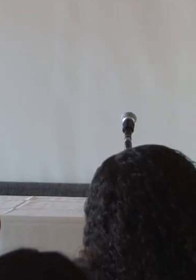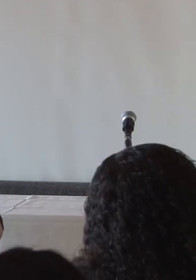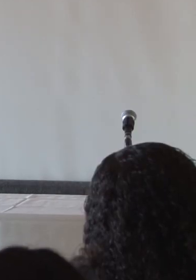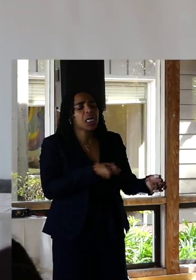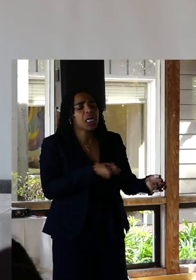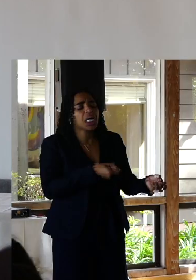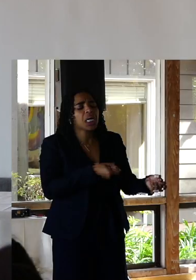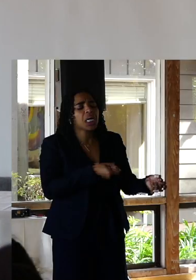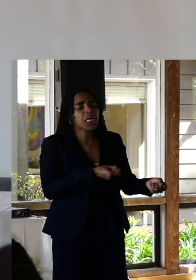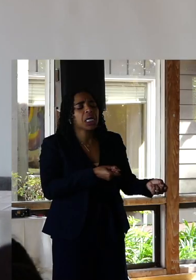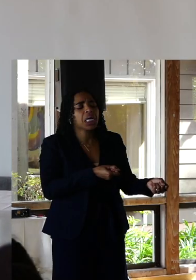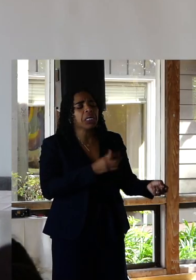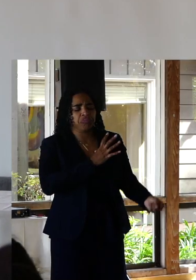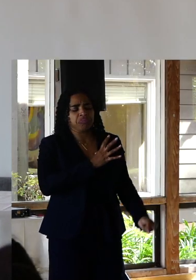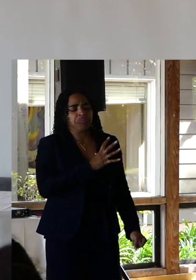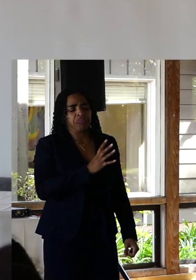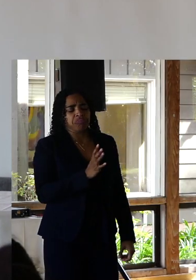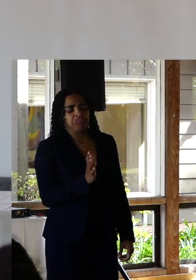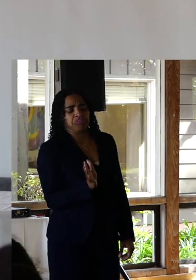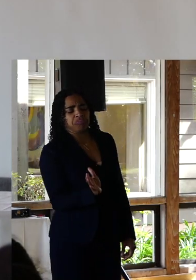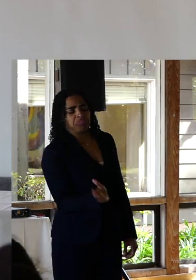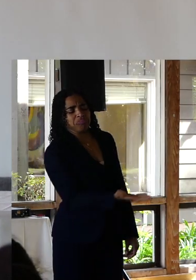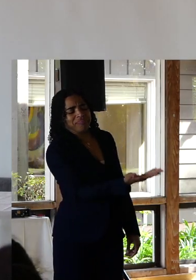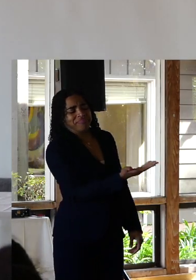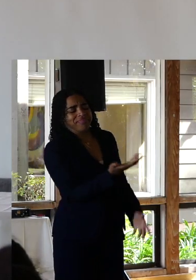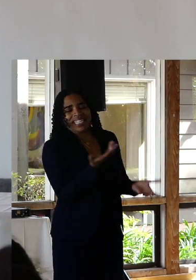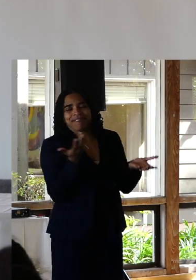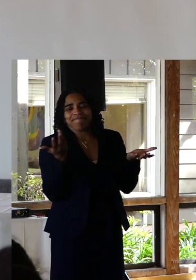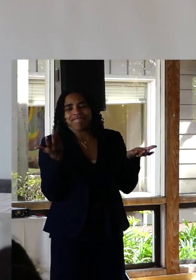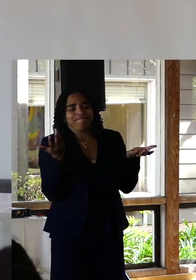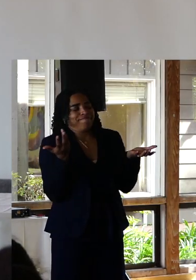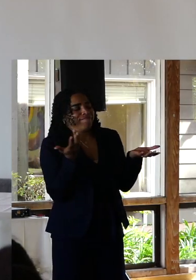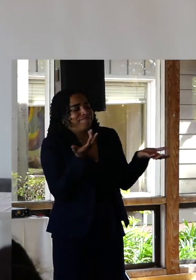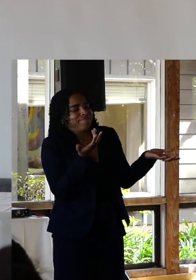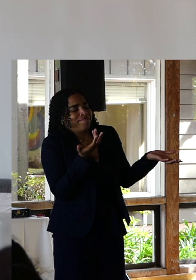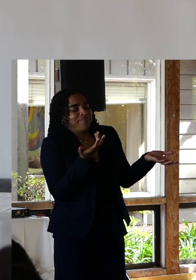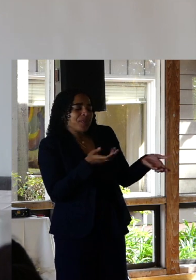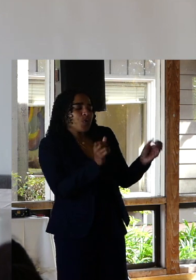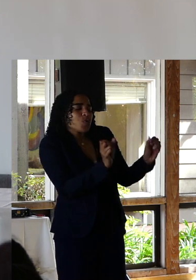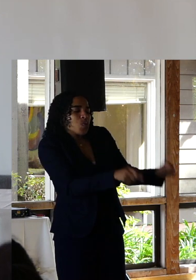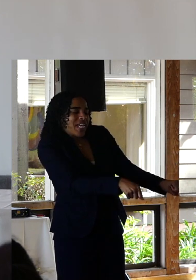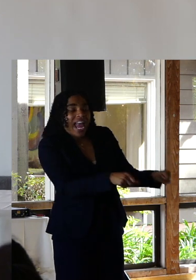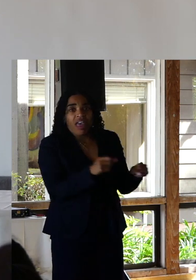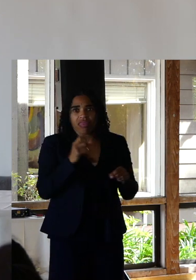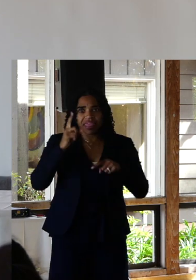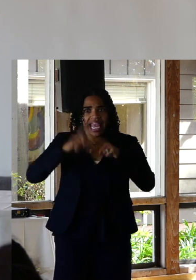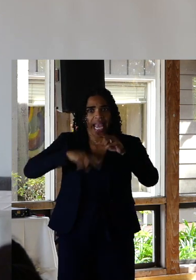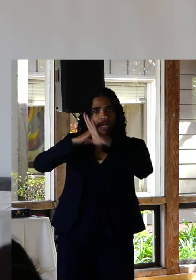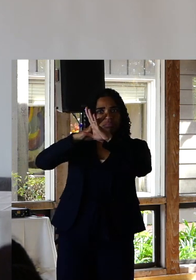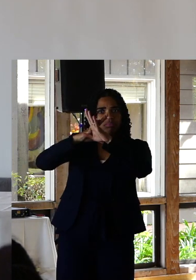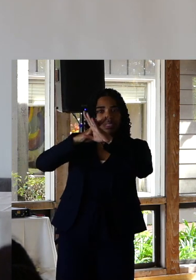public space. I'm sorry they're hassling you. They cannot actually prevent you from the bridge, which for the record is untrue. They can very